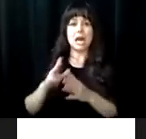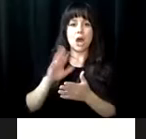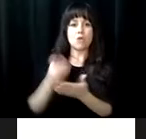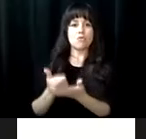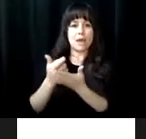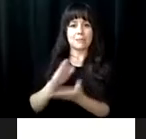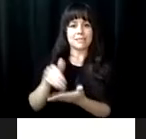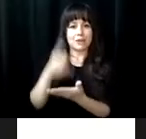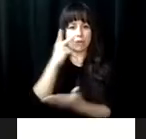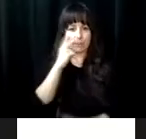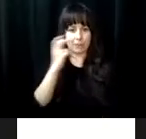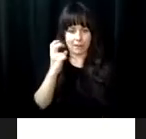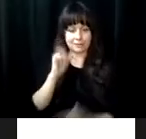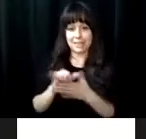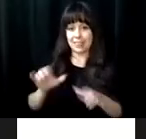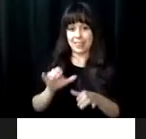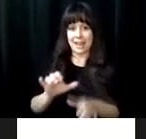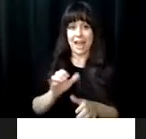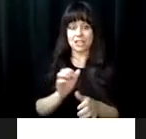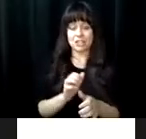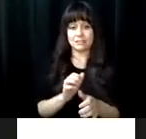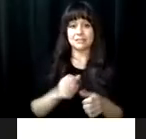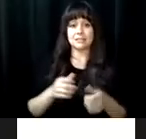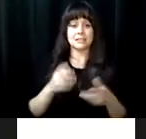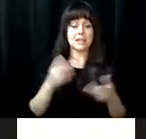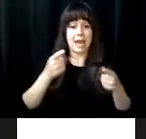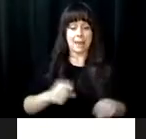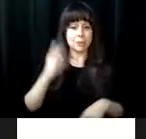handicapped for the purpose of planning a rehabilitation